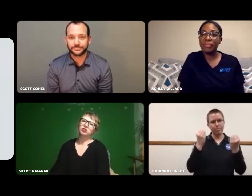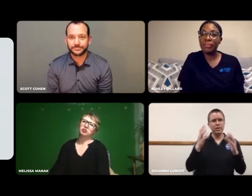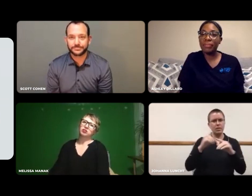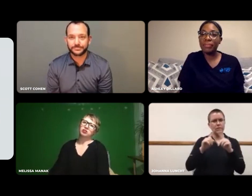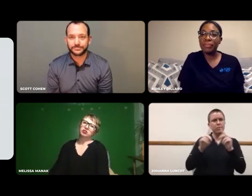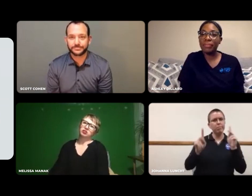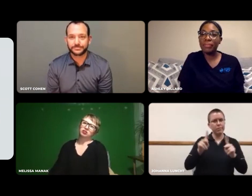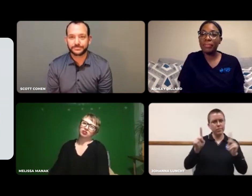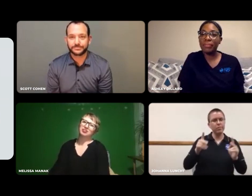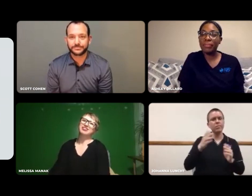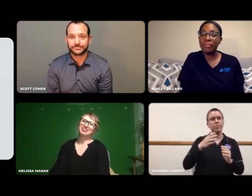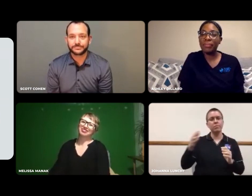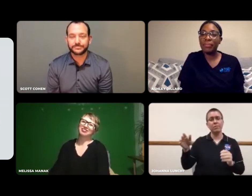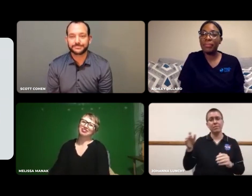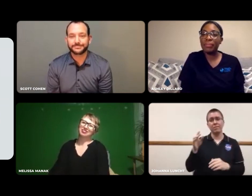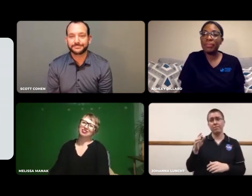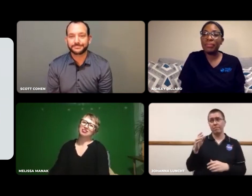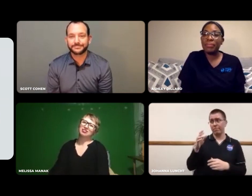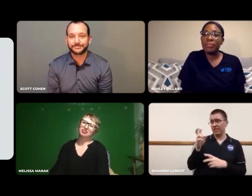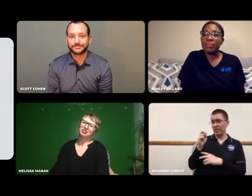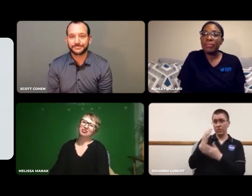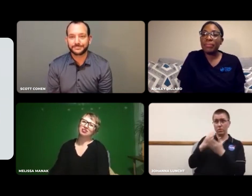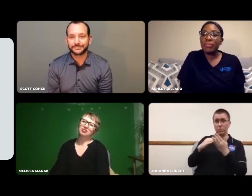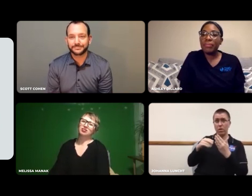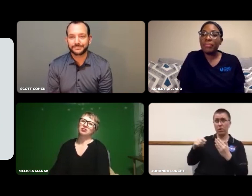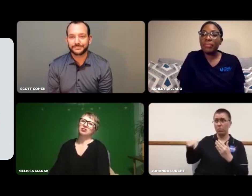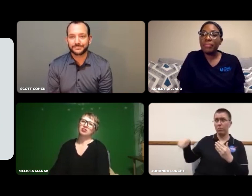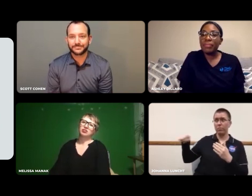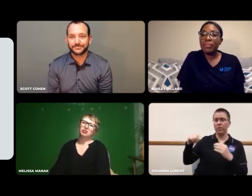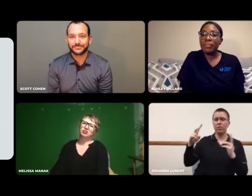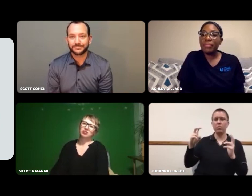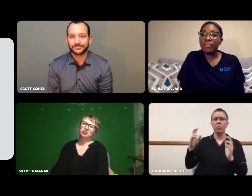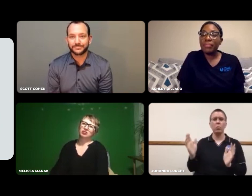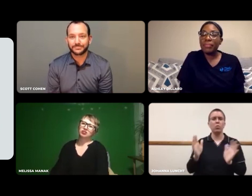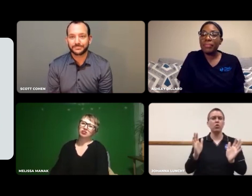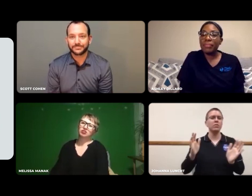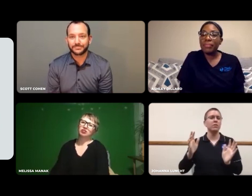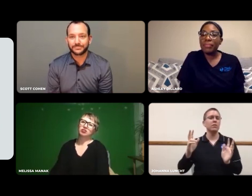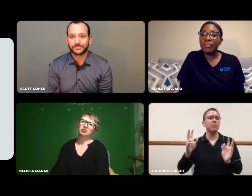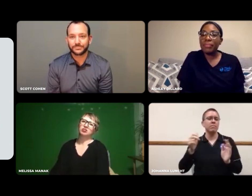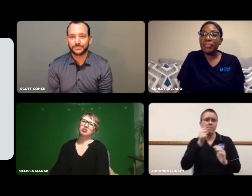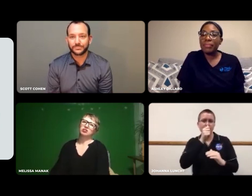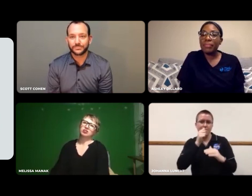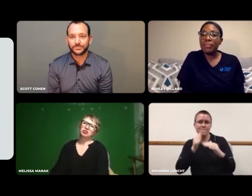There were many people who may have encouraged me behind the scenes.